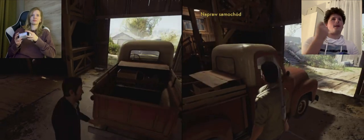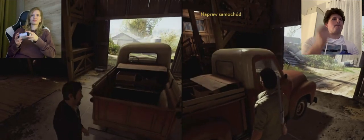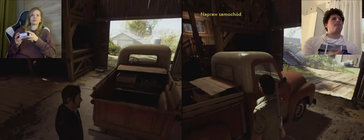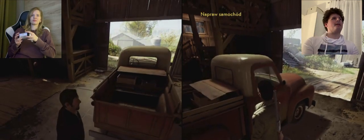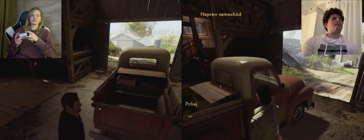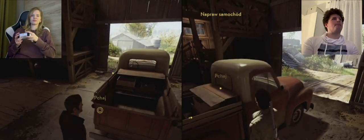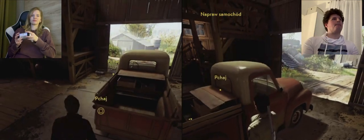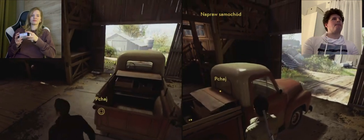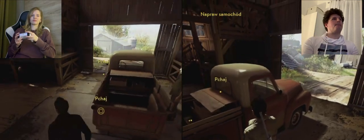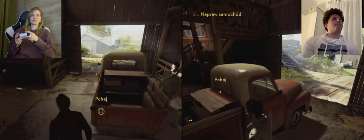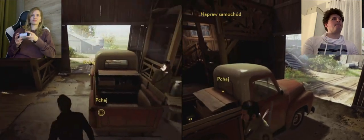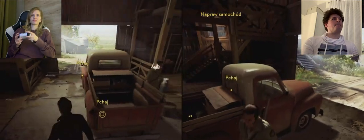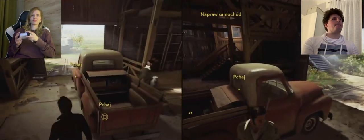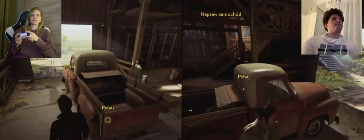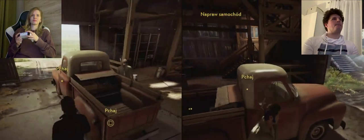A: We're going!